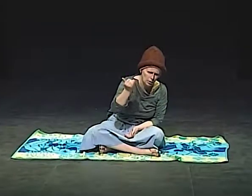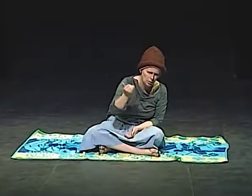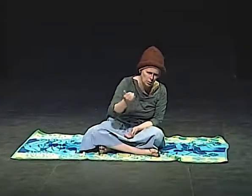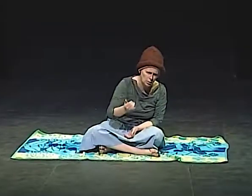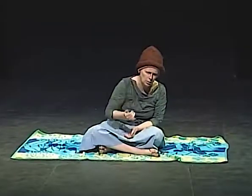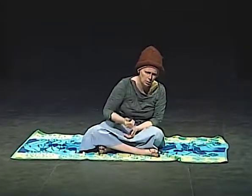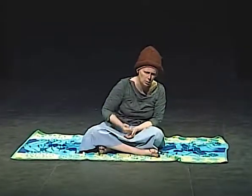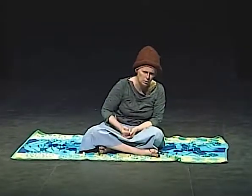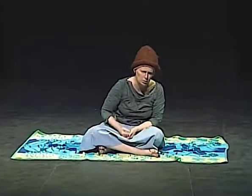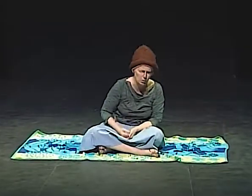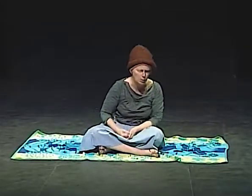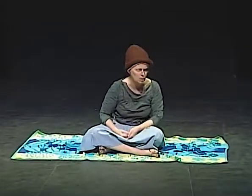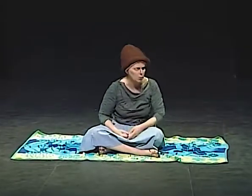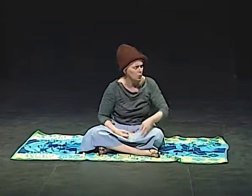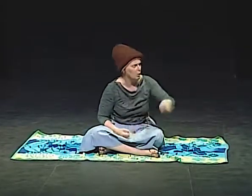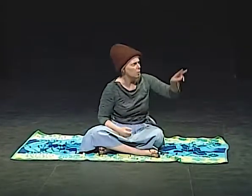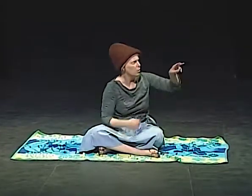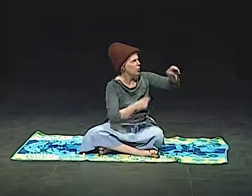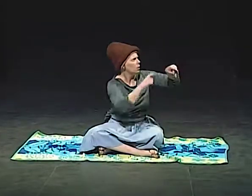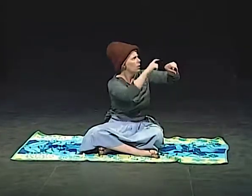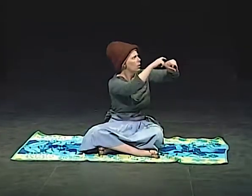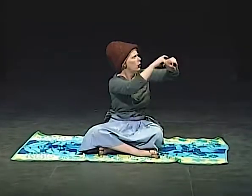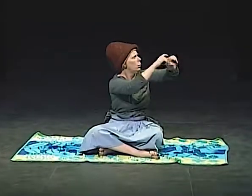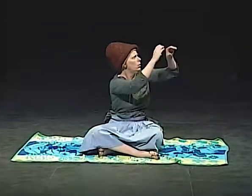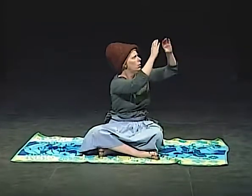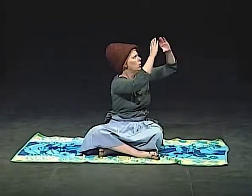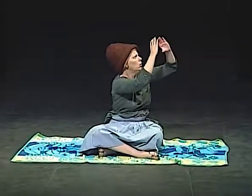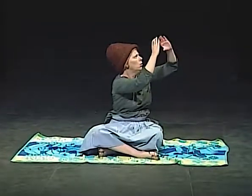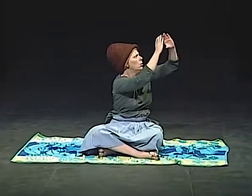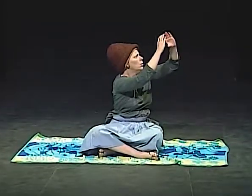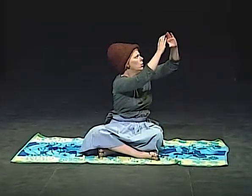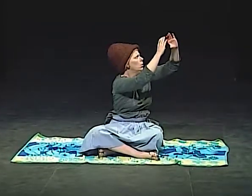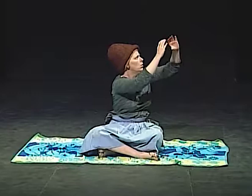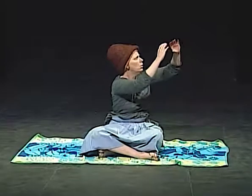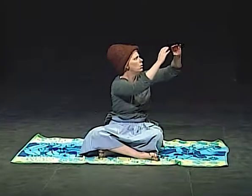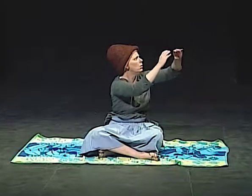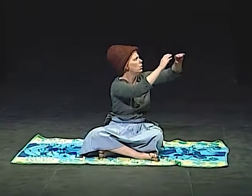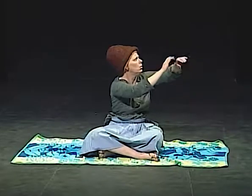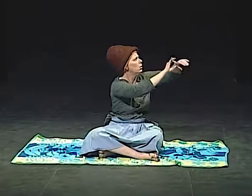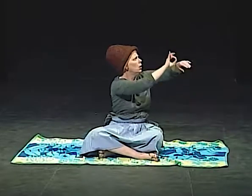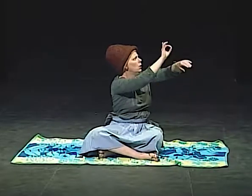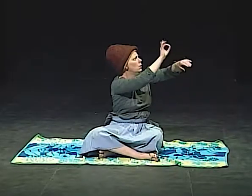I WONDER WHY SHE WANTS ME TO CALL. AND I LOOKED AT THE CLOCK.